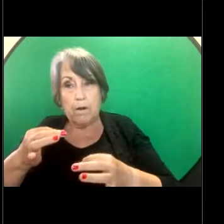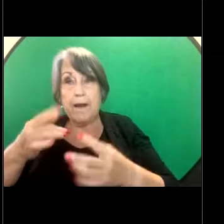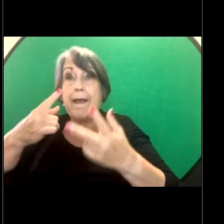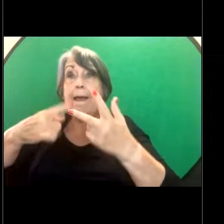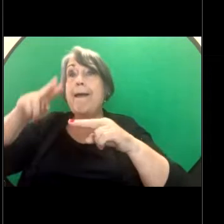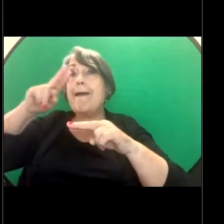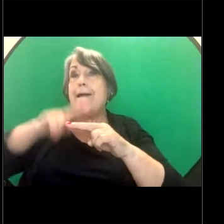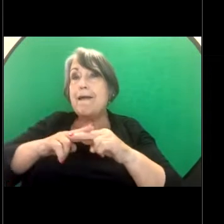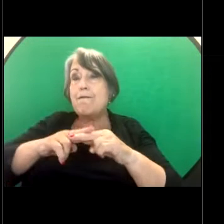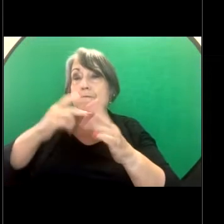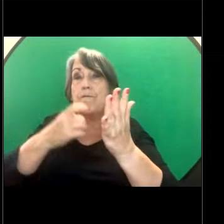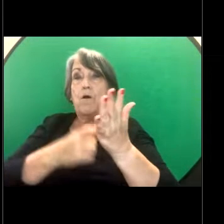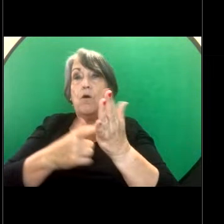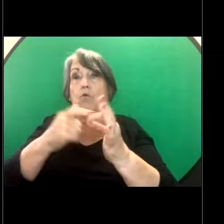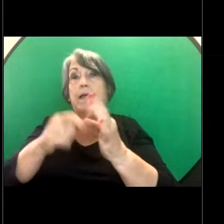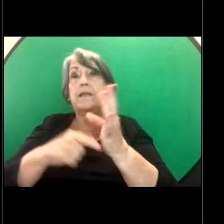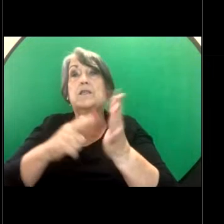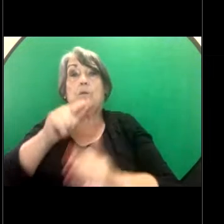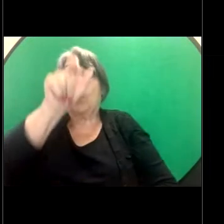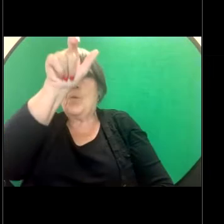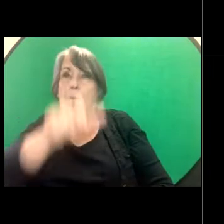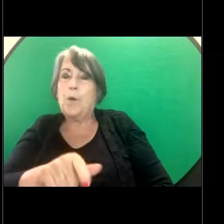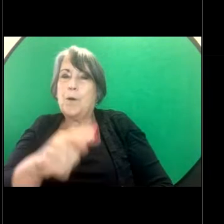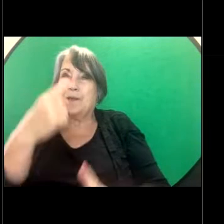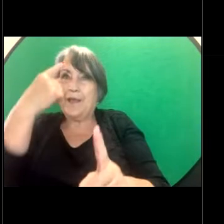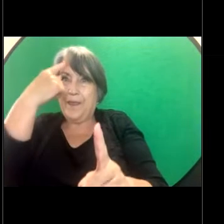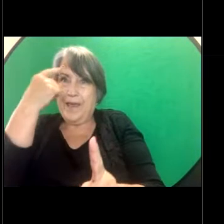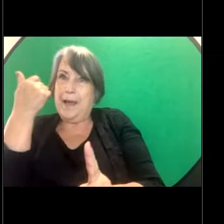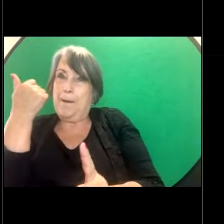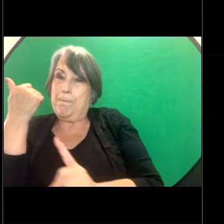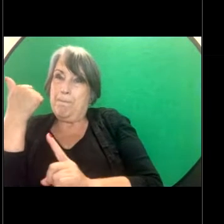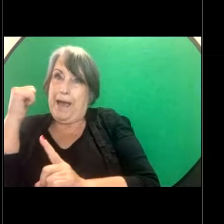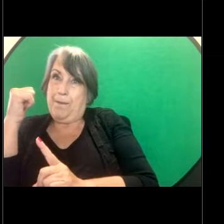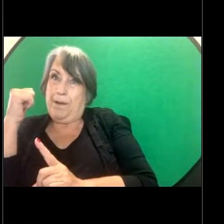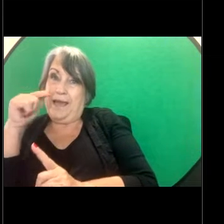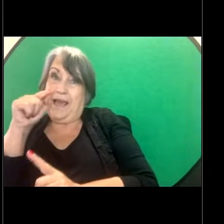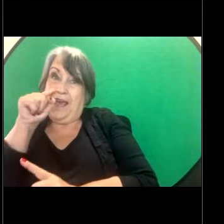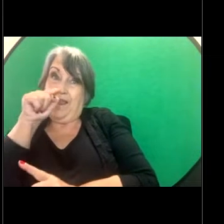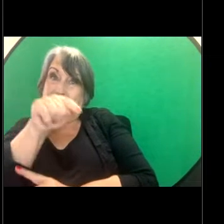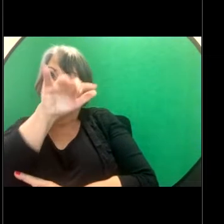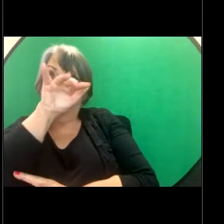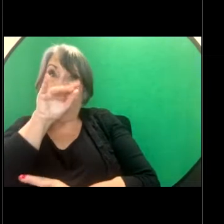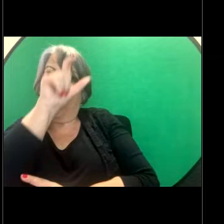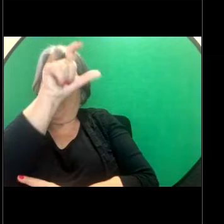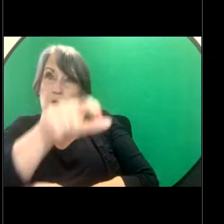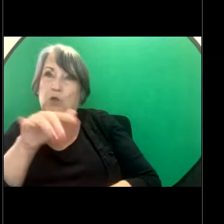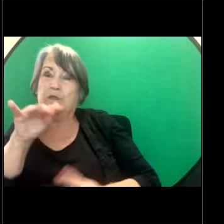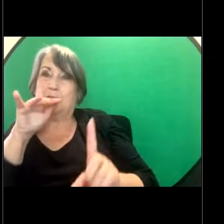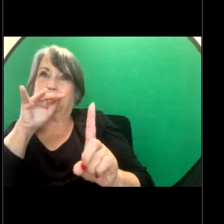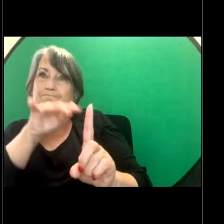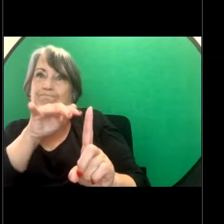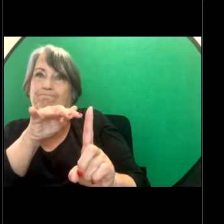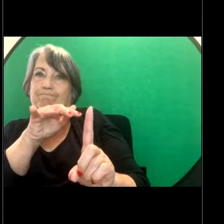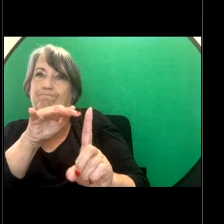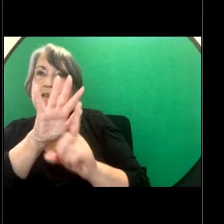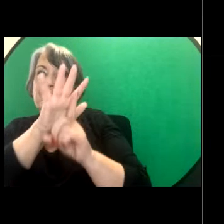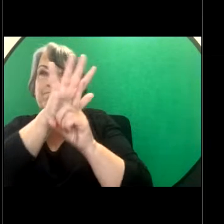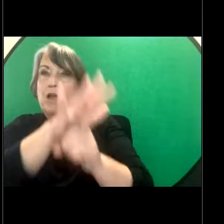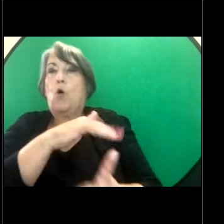have anticipated the possibility that the person harassed would be intimidated, humiliated or offended by the conduct. AMELIA: